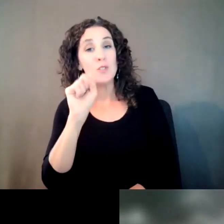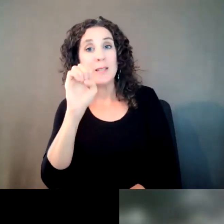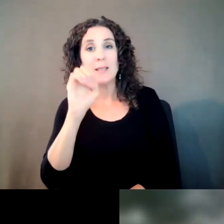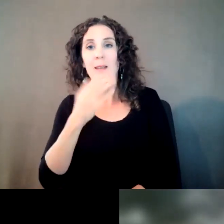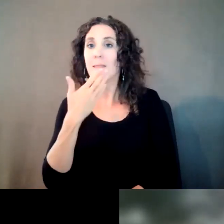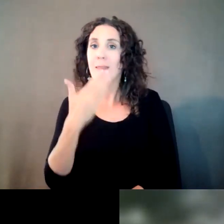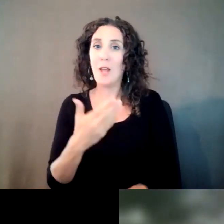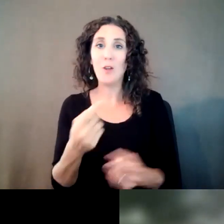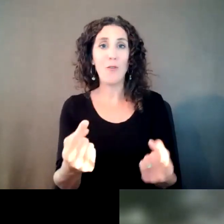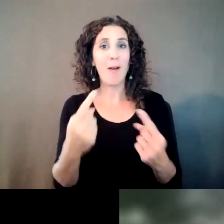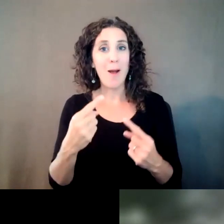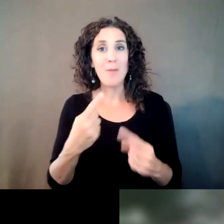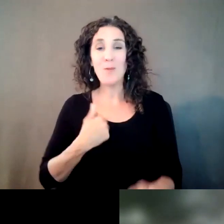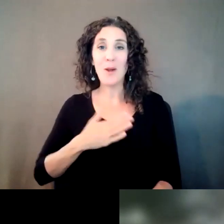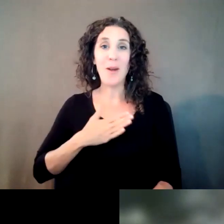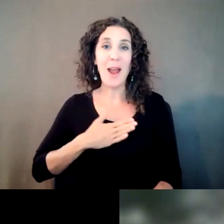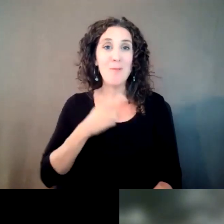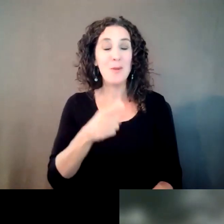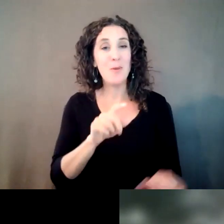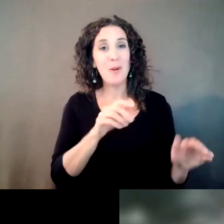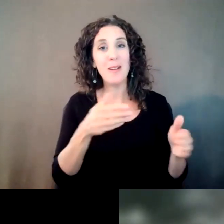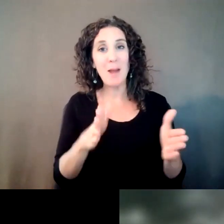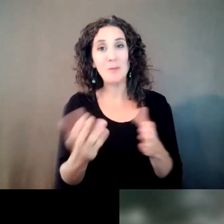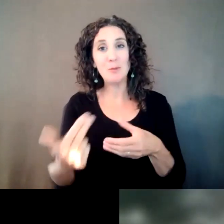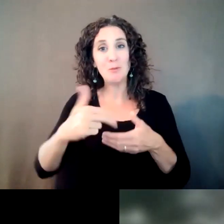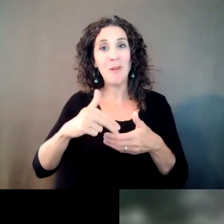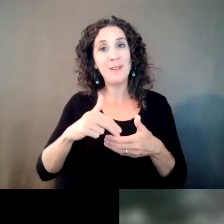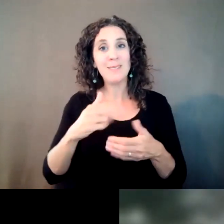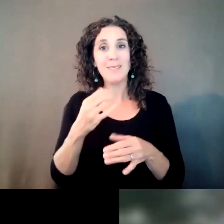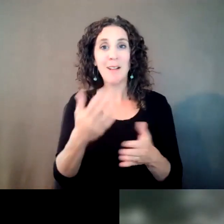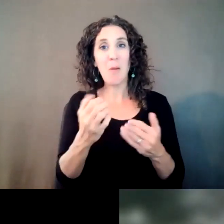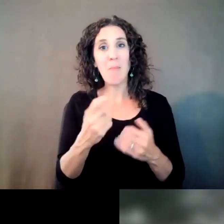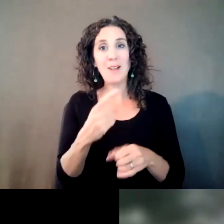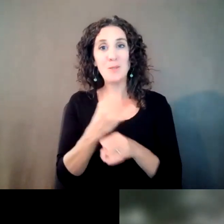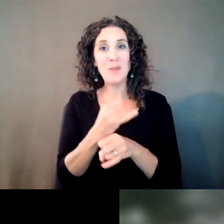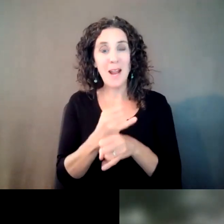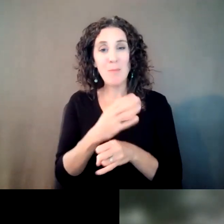come back to campus and interact with our students and hope you continue to do so. Thank